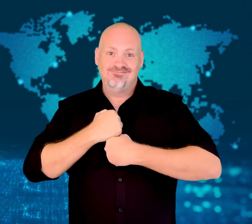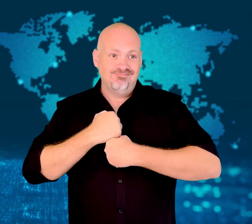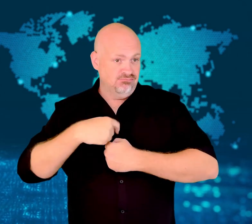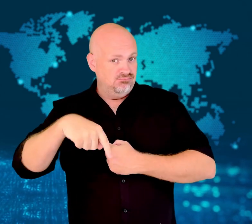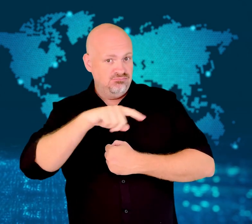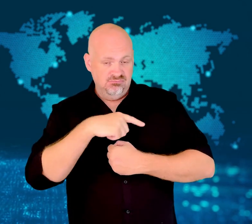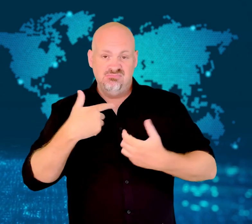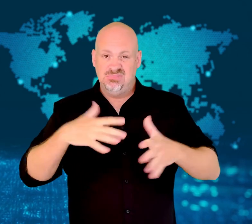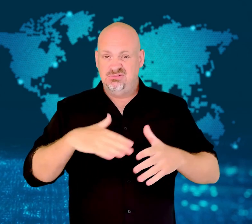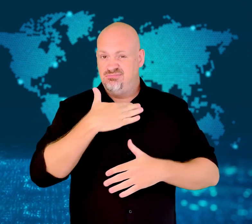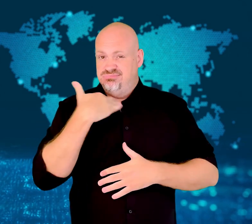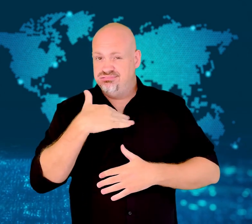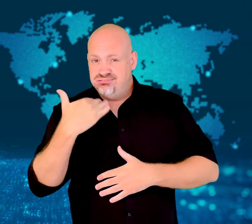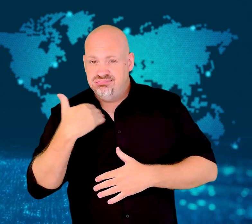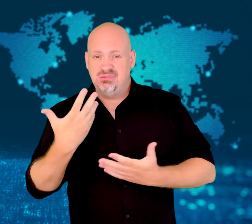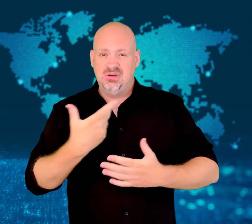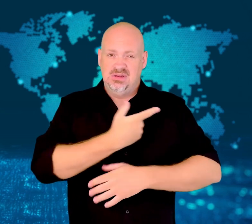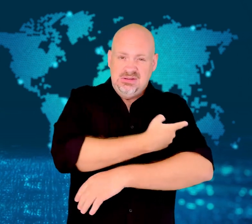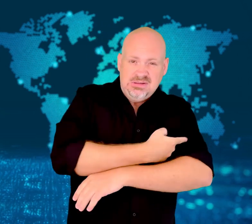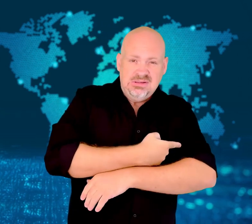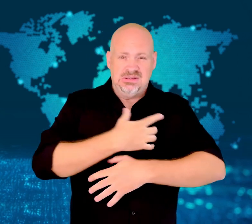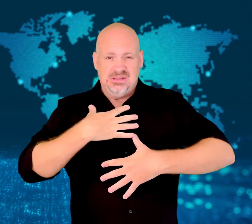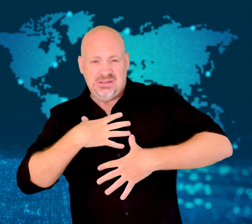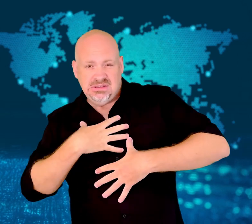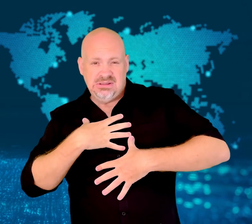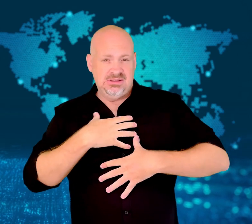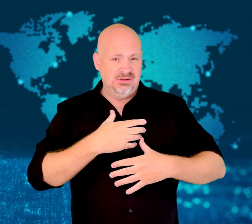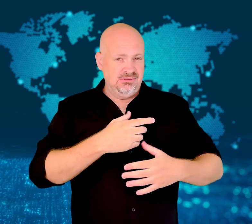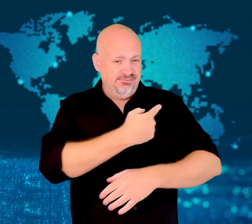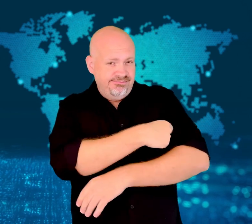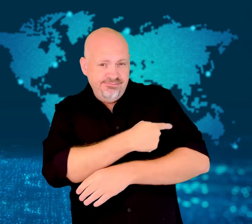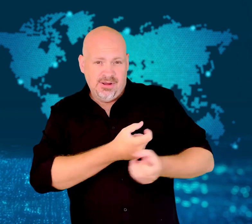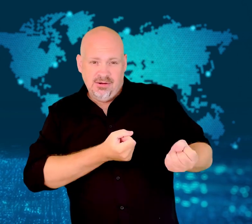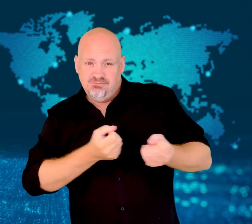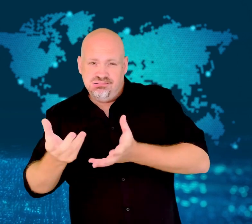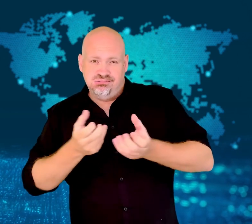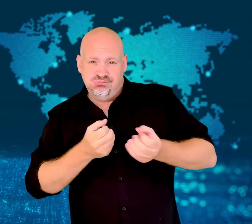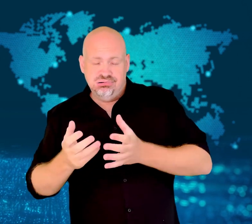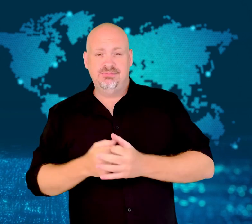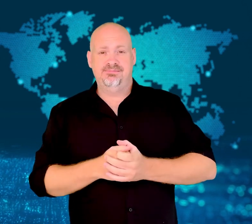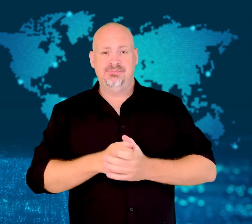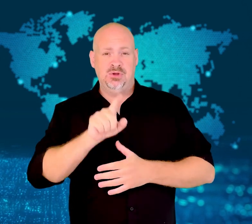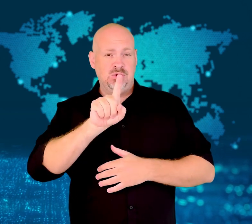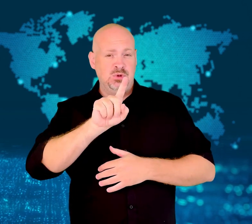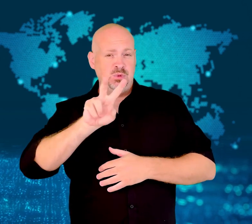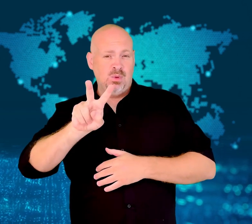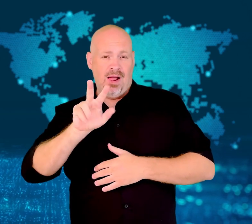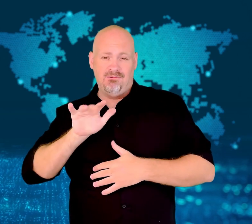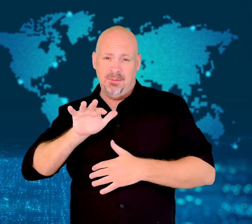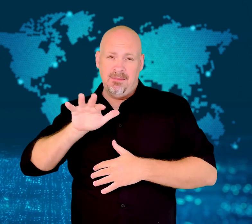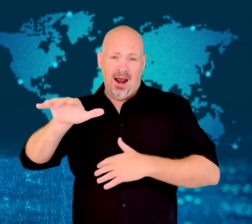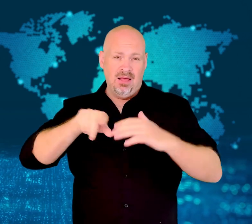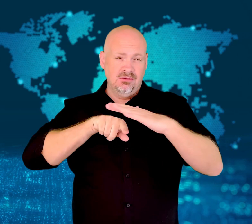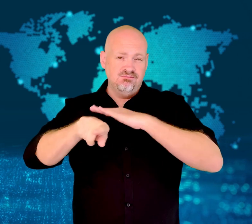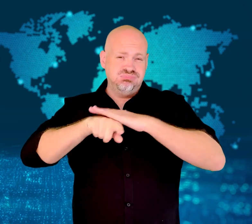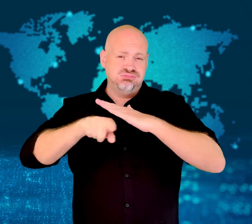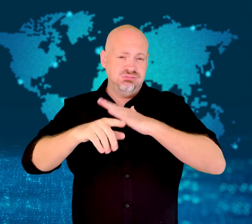Another 12 million have fled their homes to find safety.